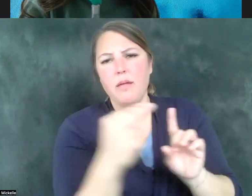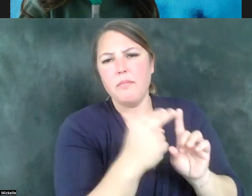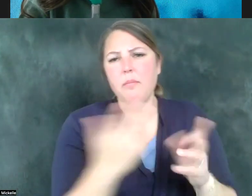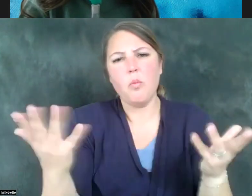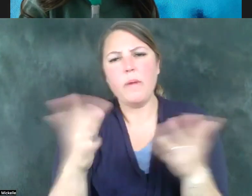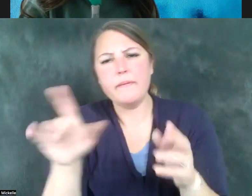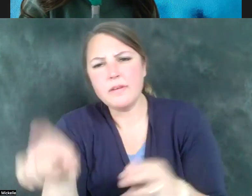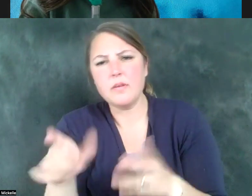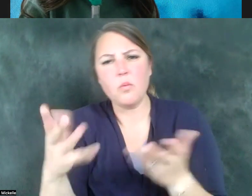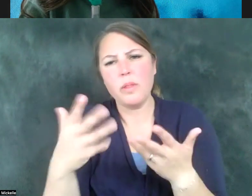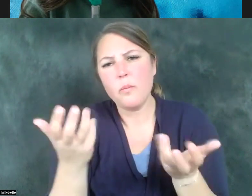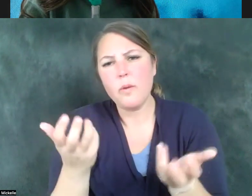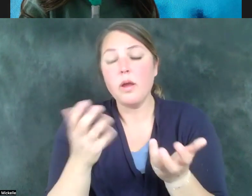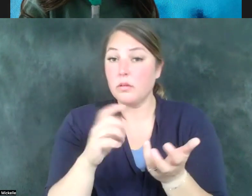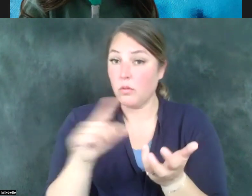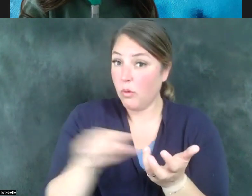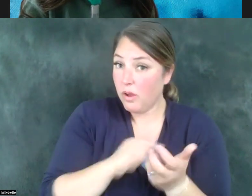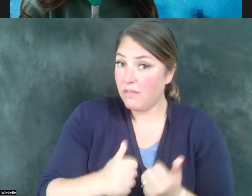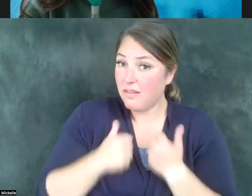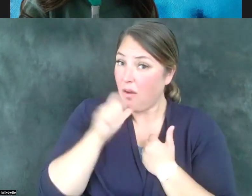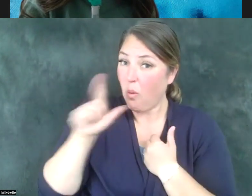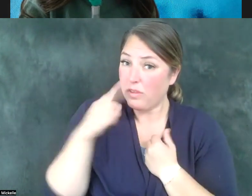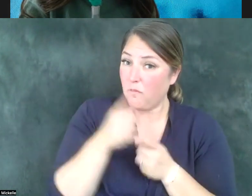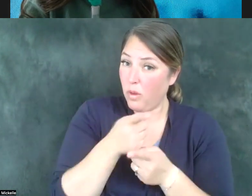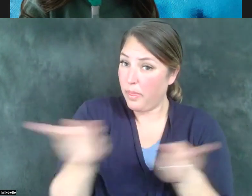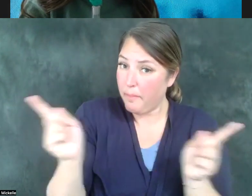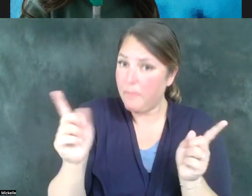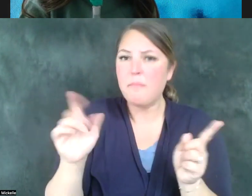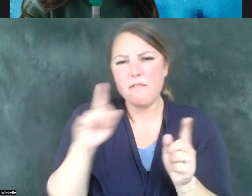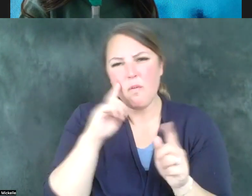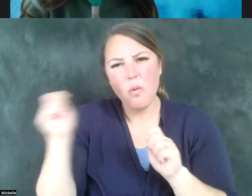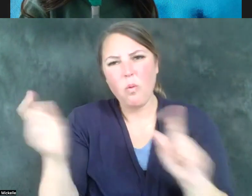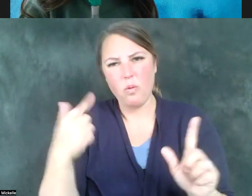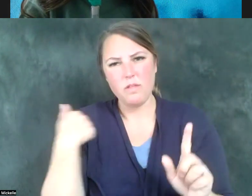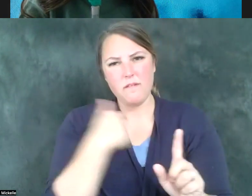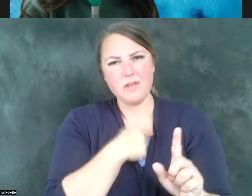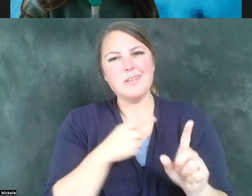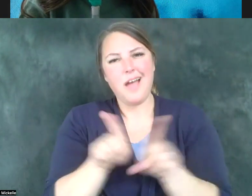quality of life, not just for them, but for all of us as Utahns is going to be enhanced to the extent that we do that.